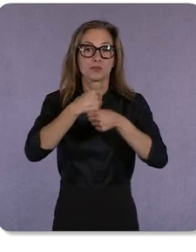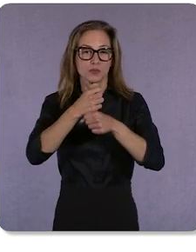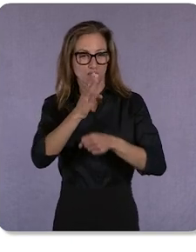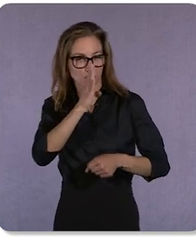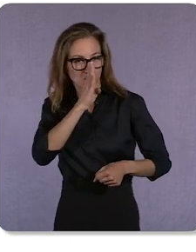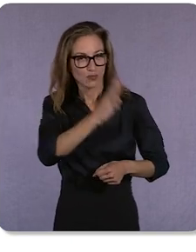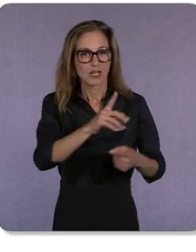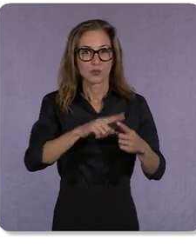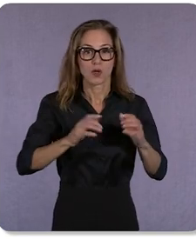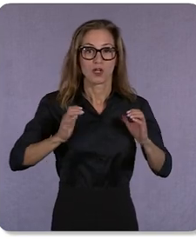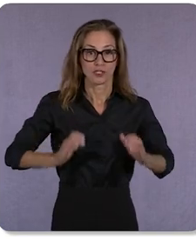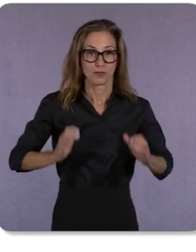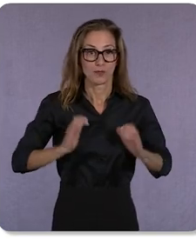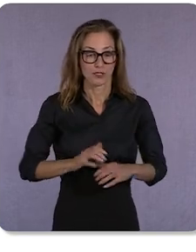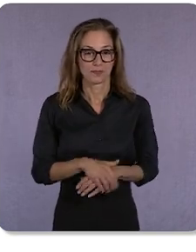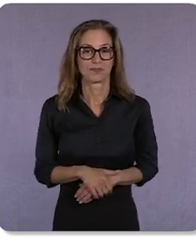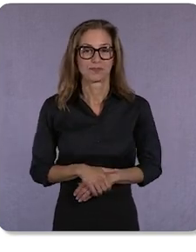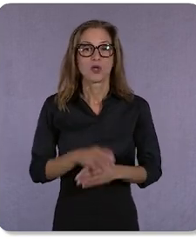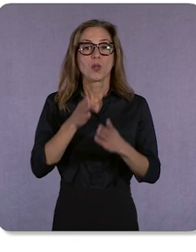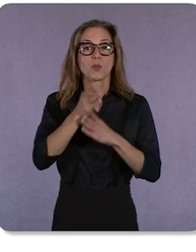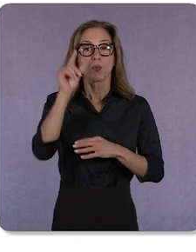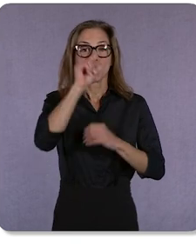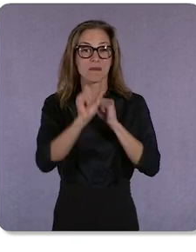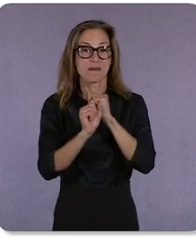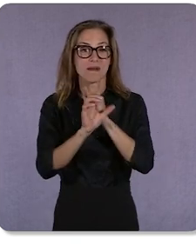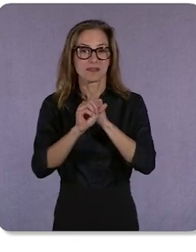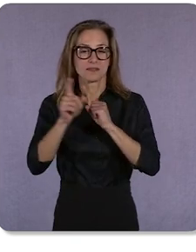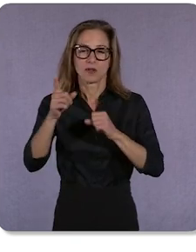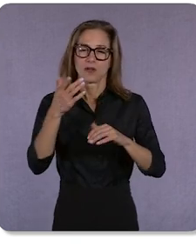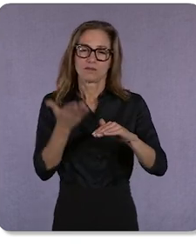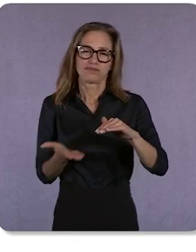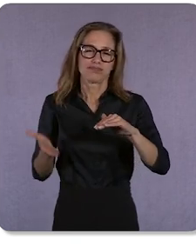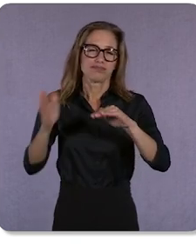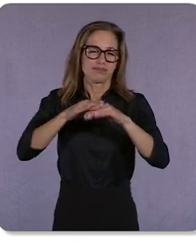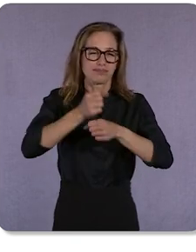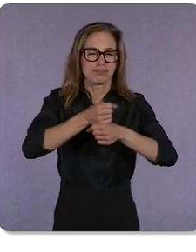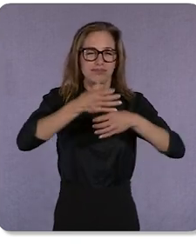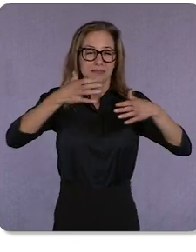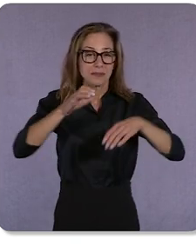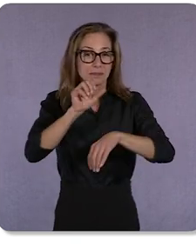Through Google Ads, they’ve dramatically expanded their business – while at the same time helping